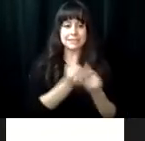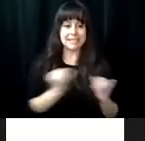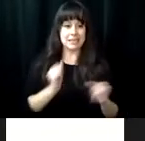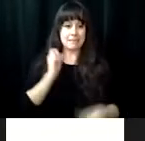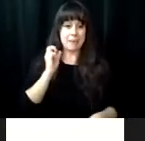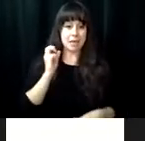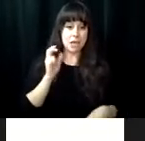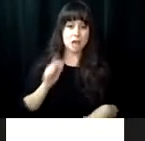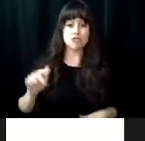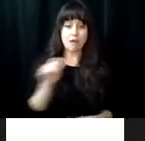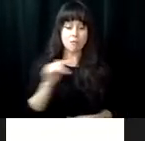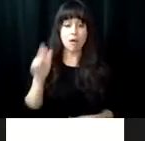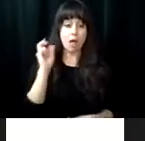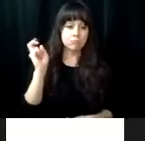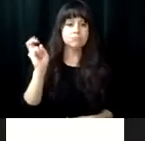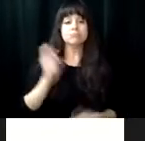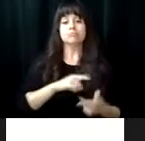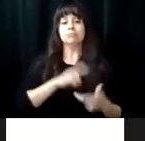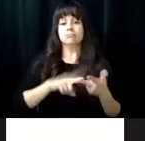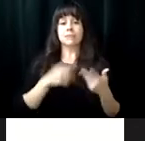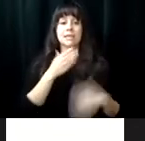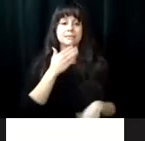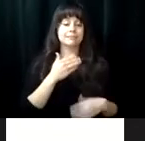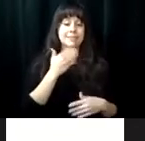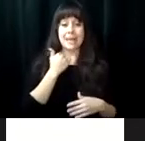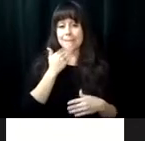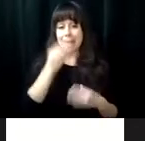including coping strategies, daily